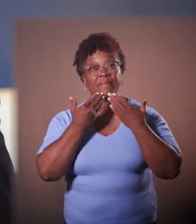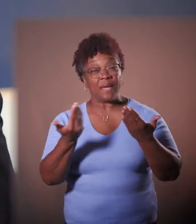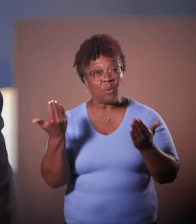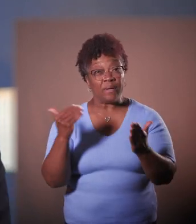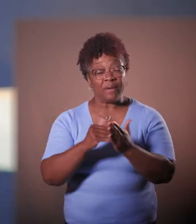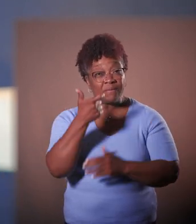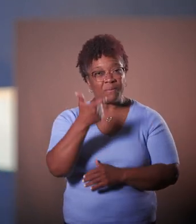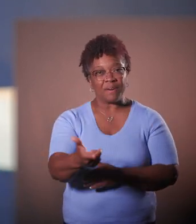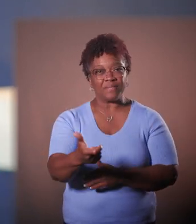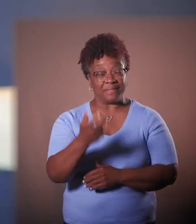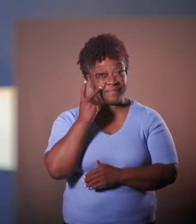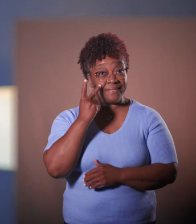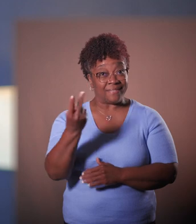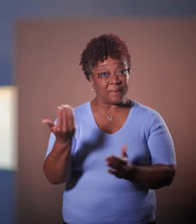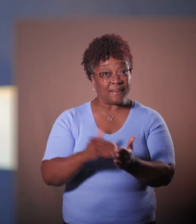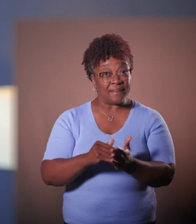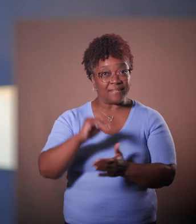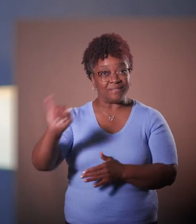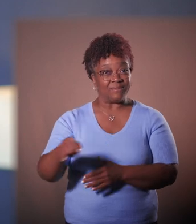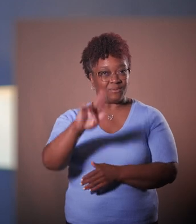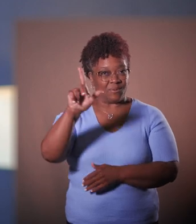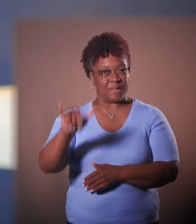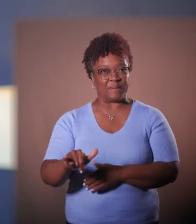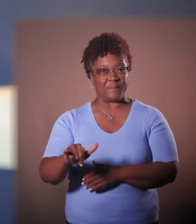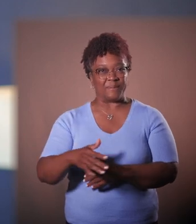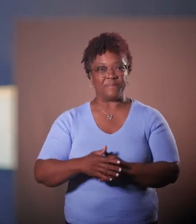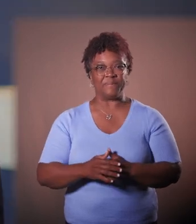Thanks again for joining me now. See you again in July.